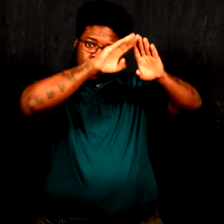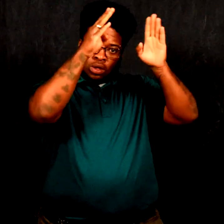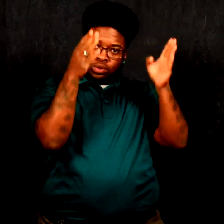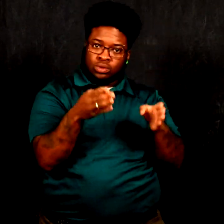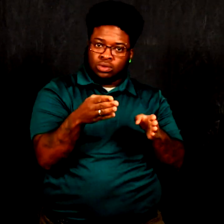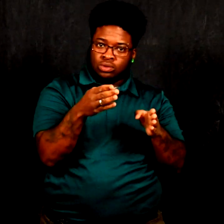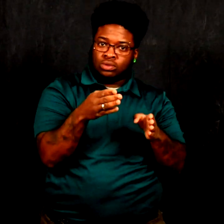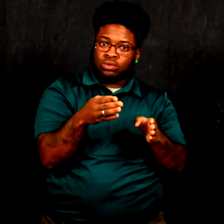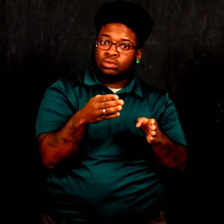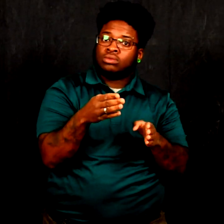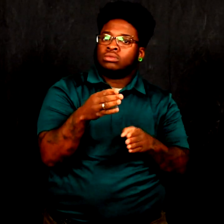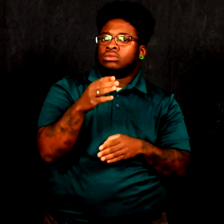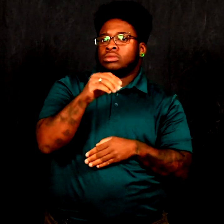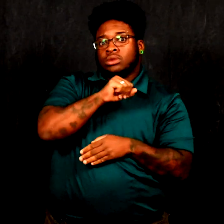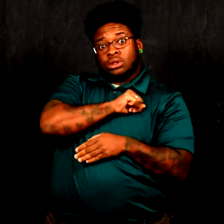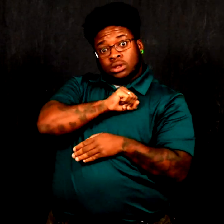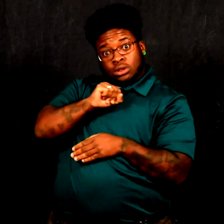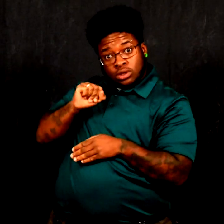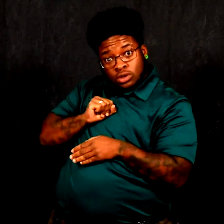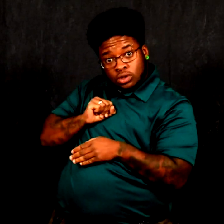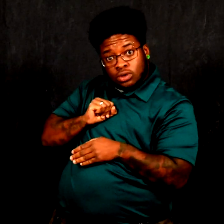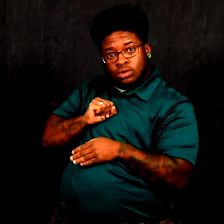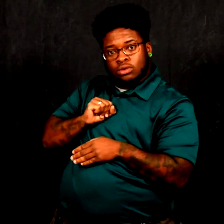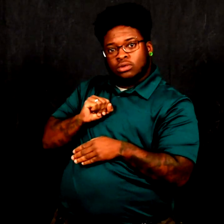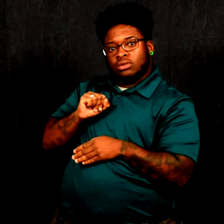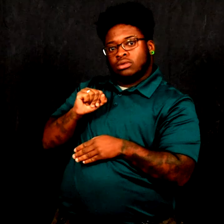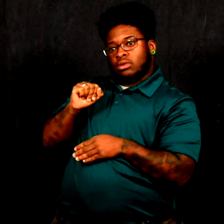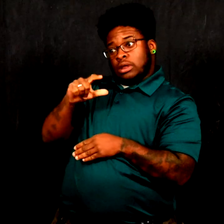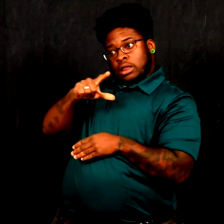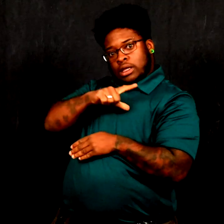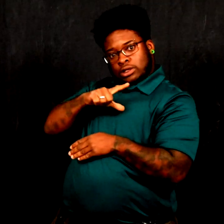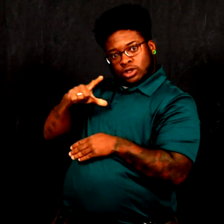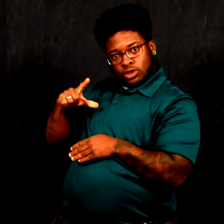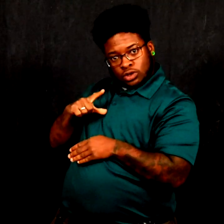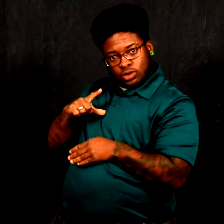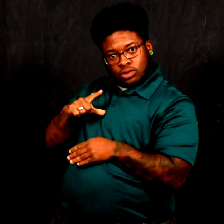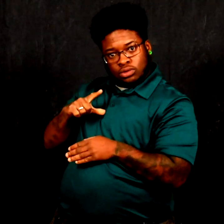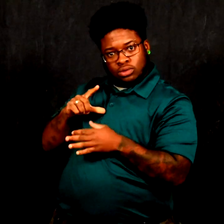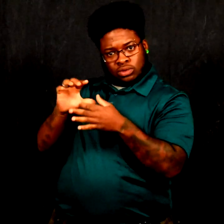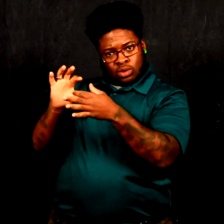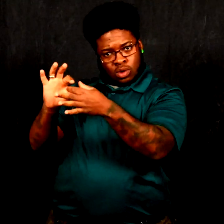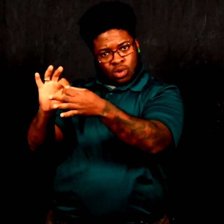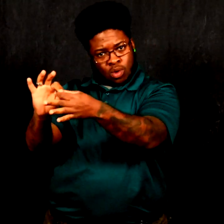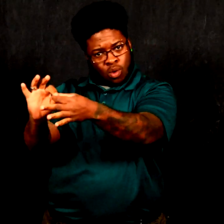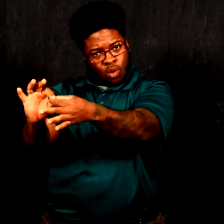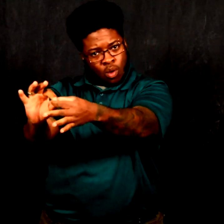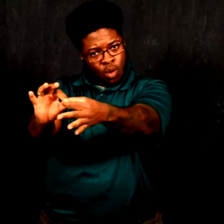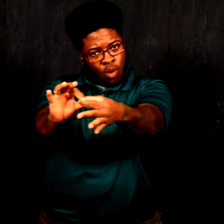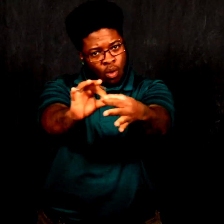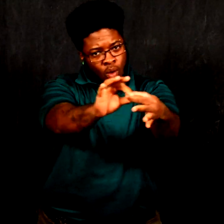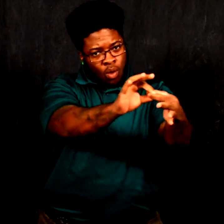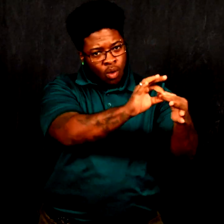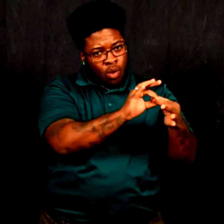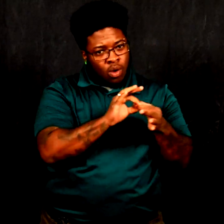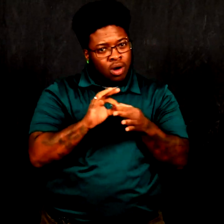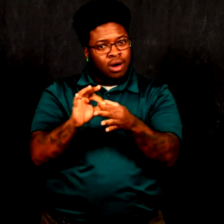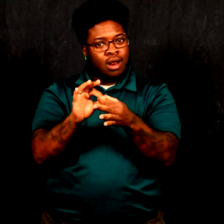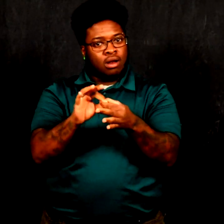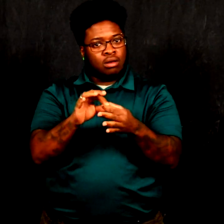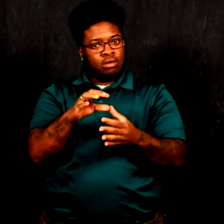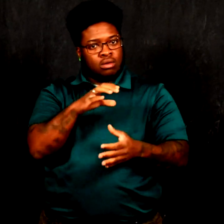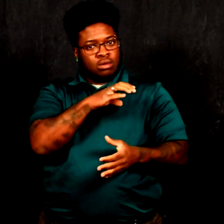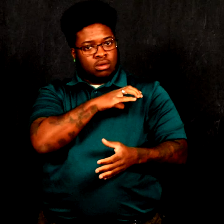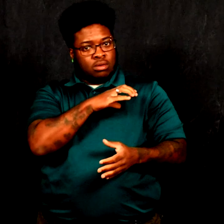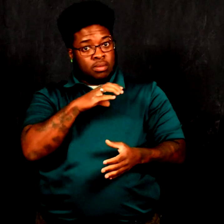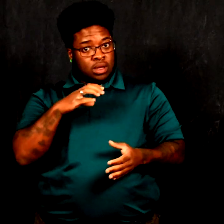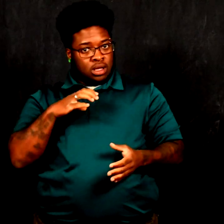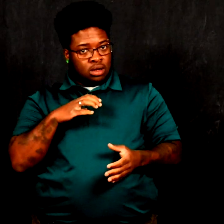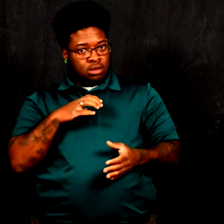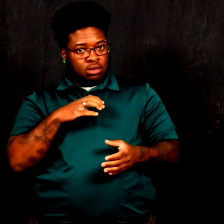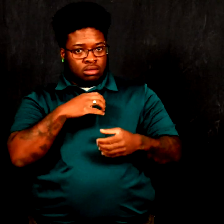of the House, the Senate and the Legislative Coordinating Commission